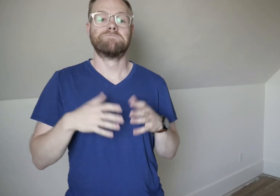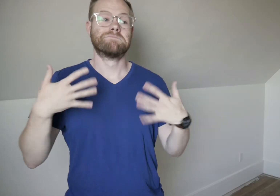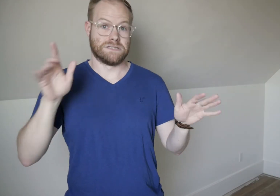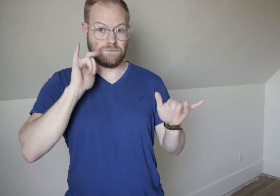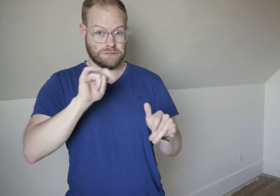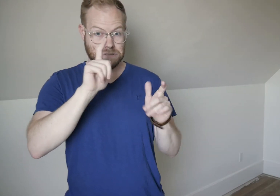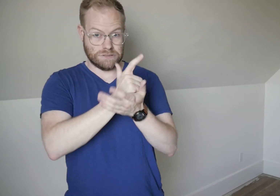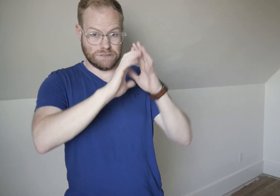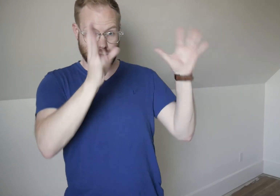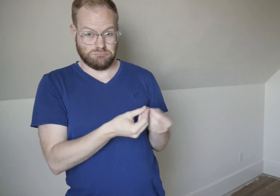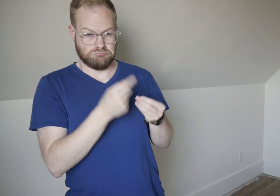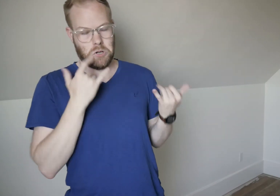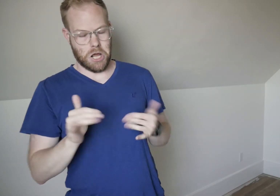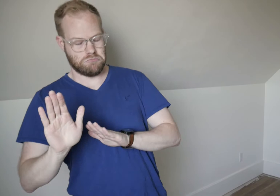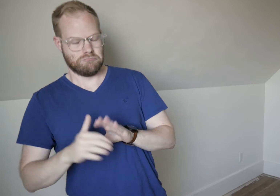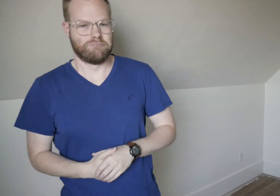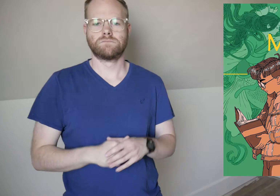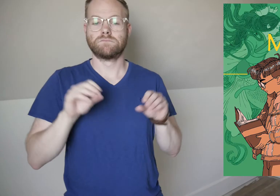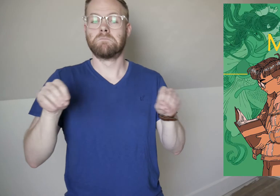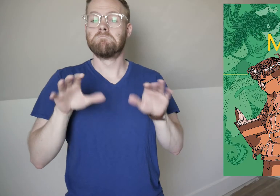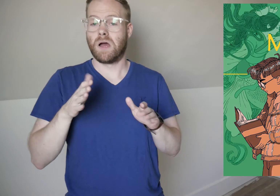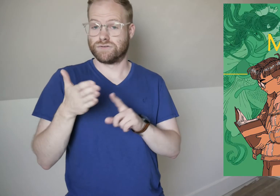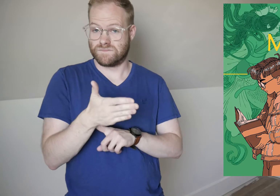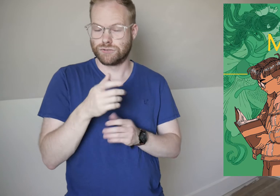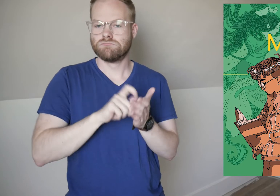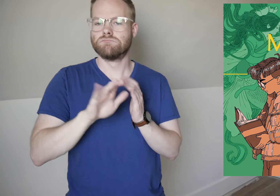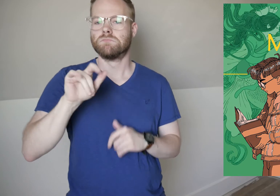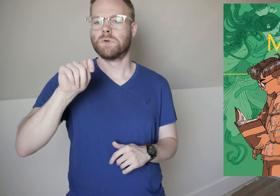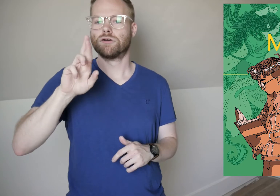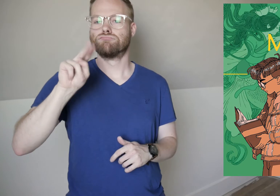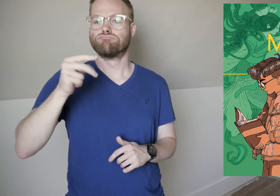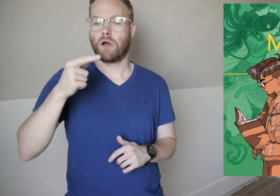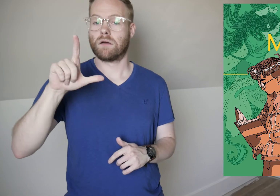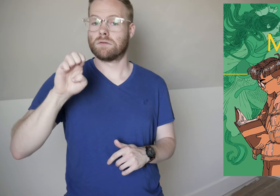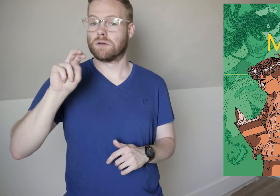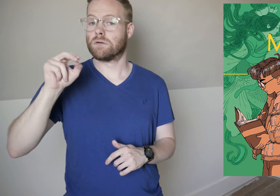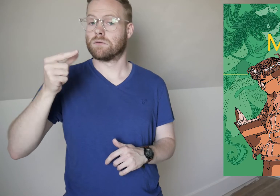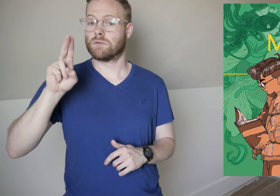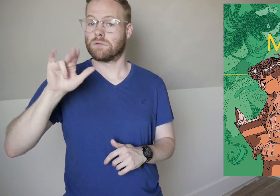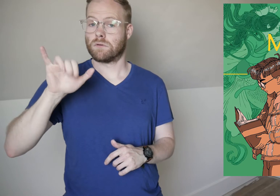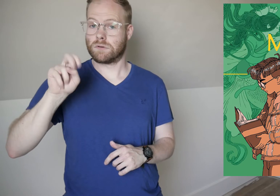That’s it for that series, for now anyway! The Magic Fish by Trung Le Nguyen.